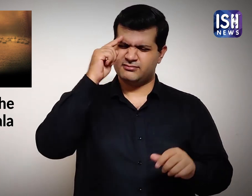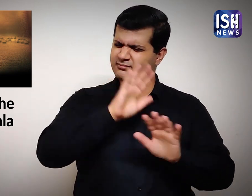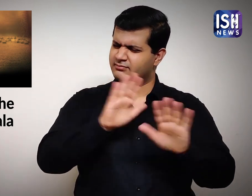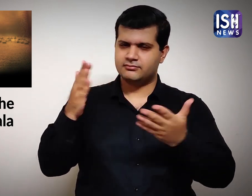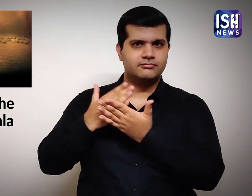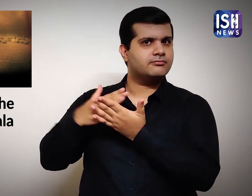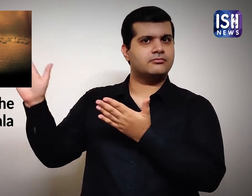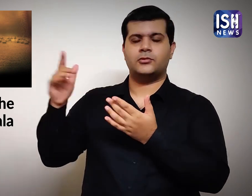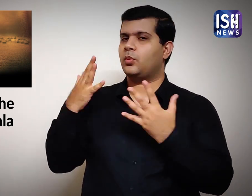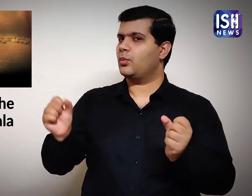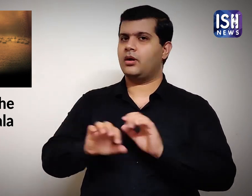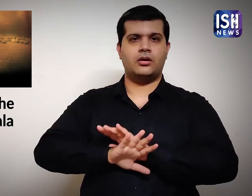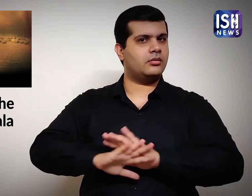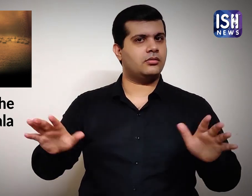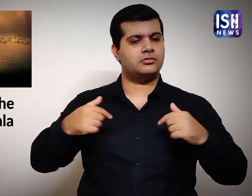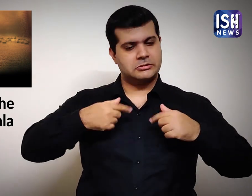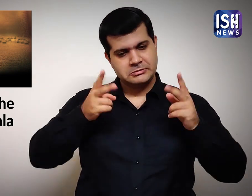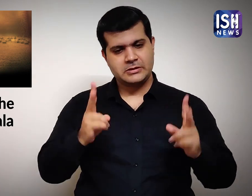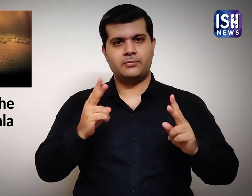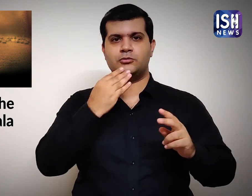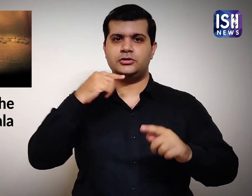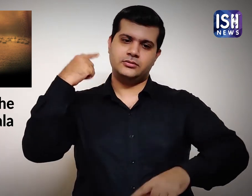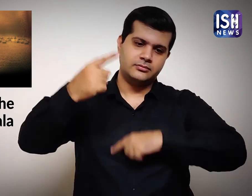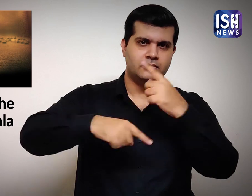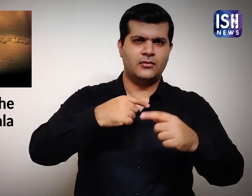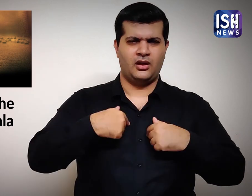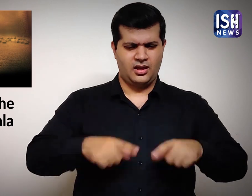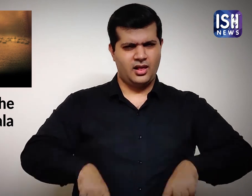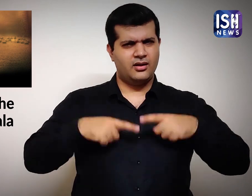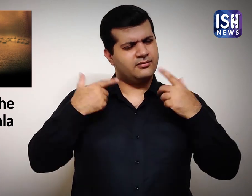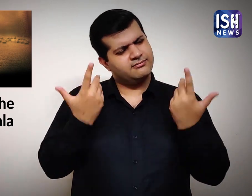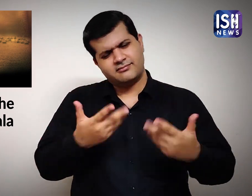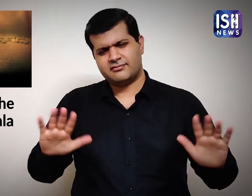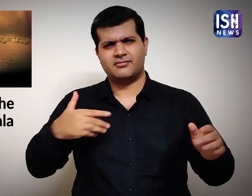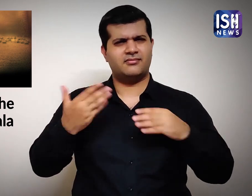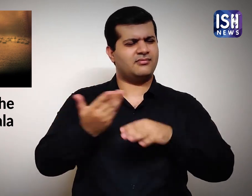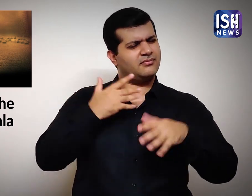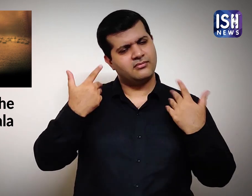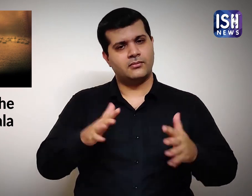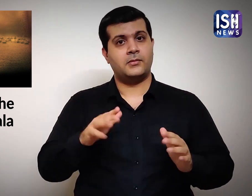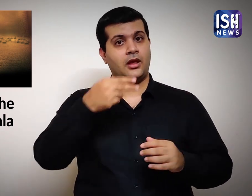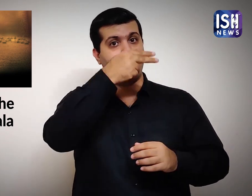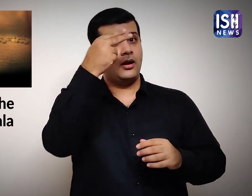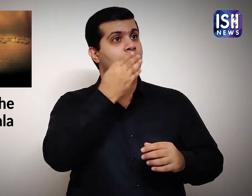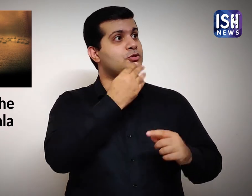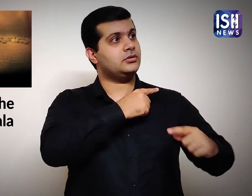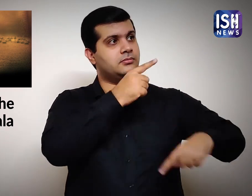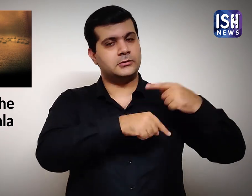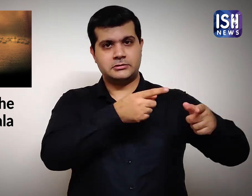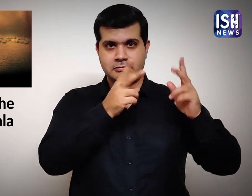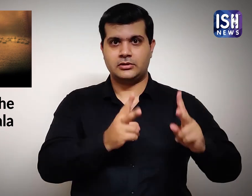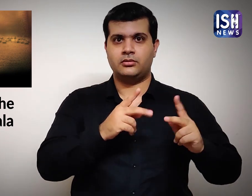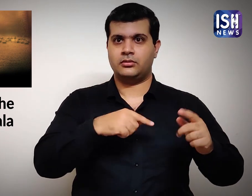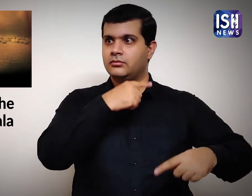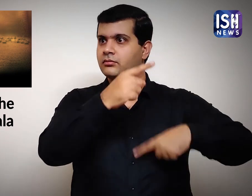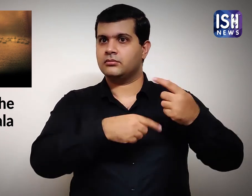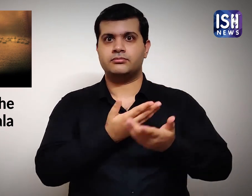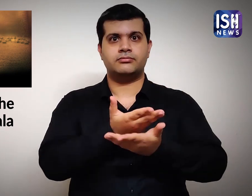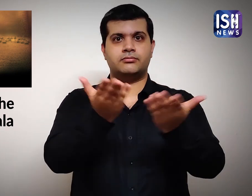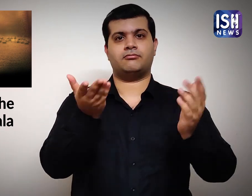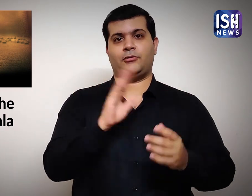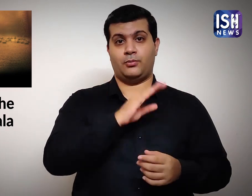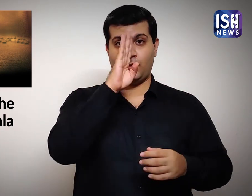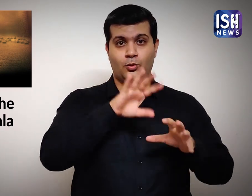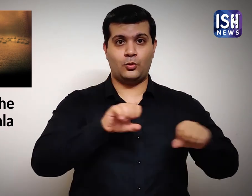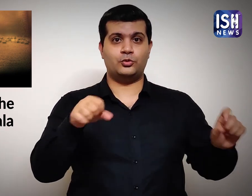Hussain did not want that. He sacrificed his life to ensure Islam prospered.